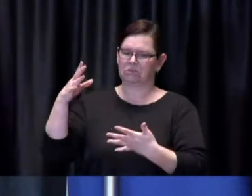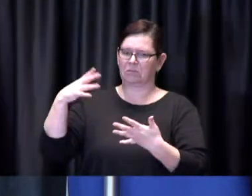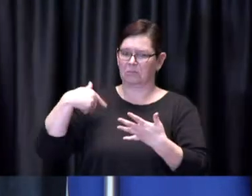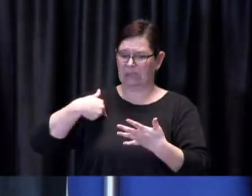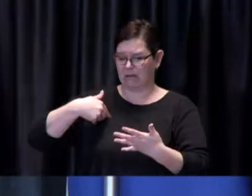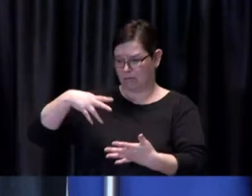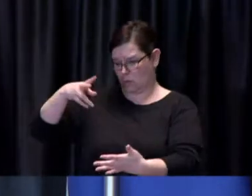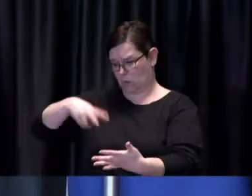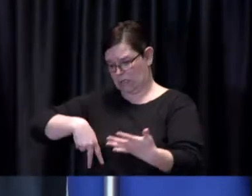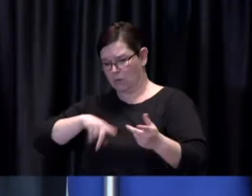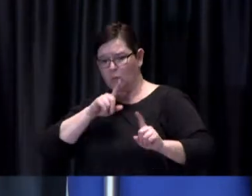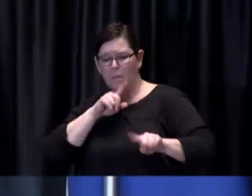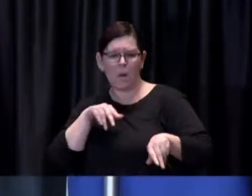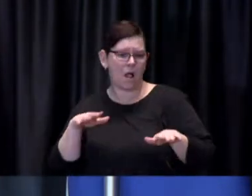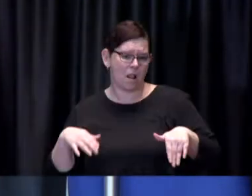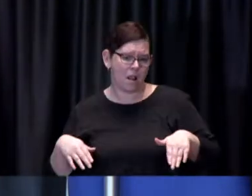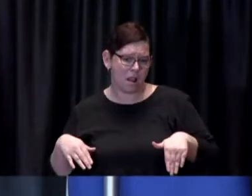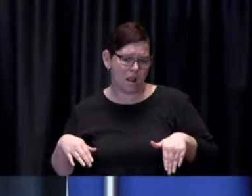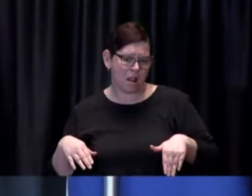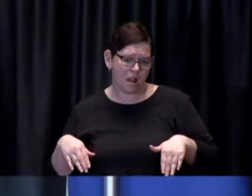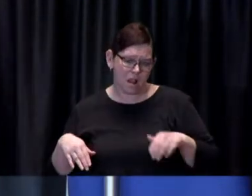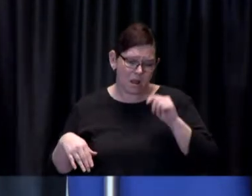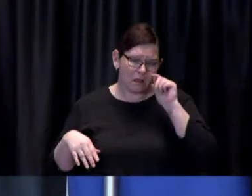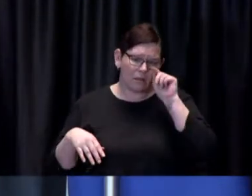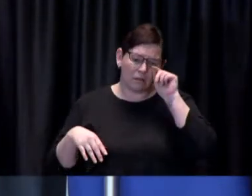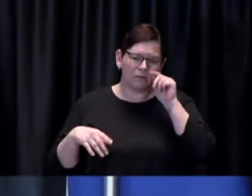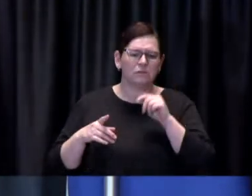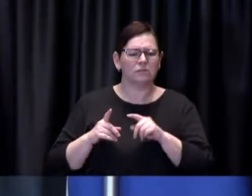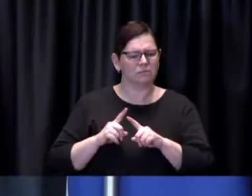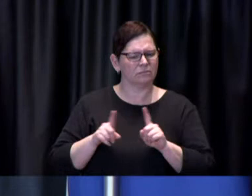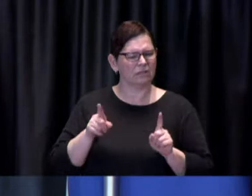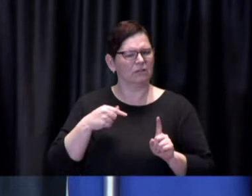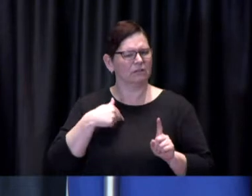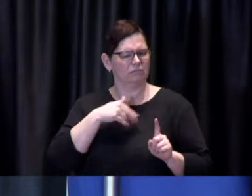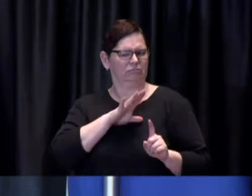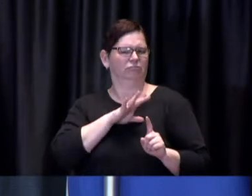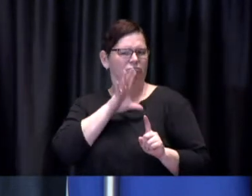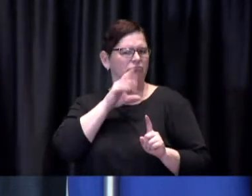I'm very interested as you can well imagine to see the specifics of the recommendation.